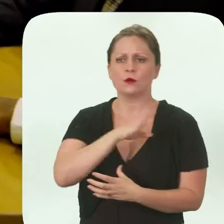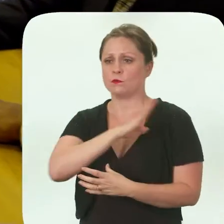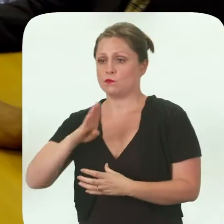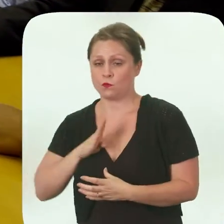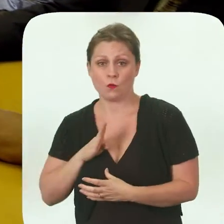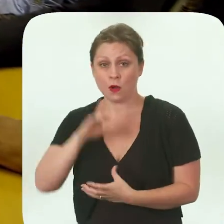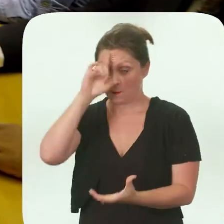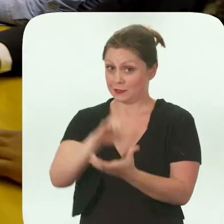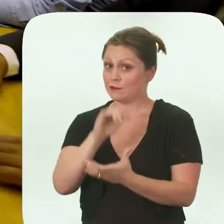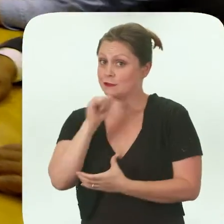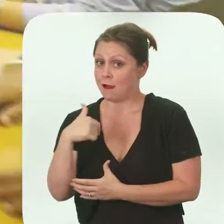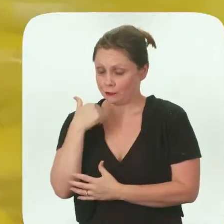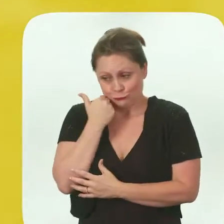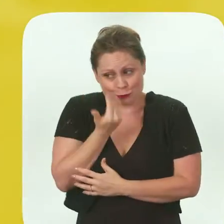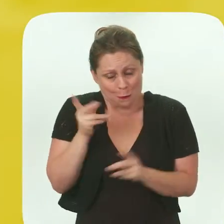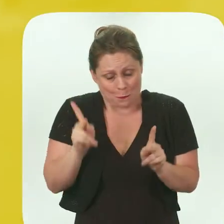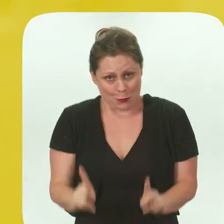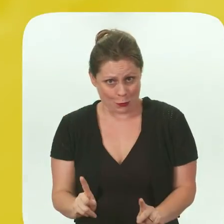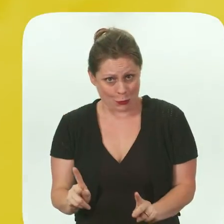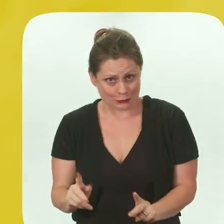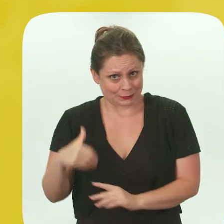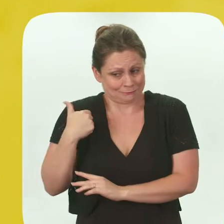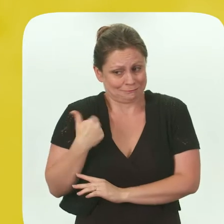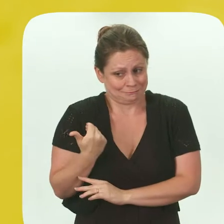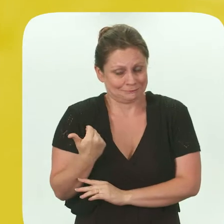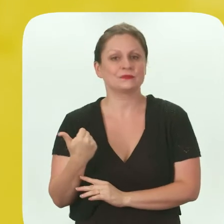believe it or not, I was a pretty shy person in my youth.